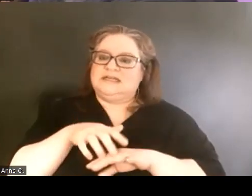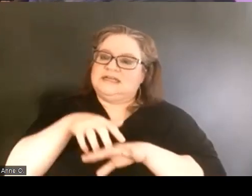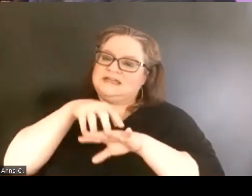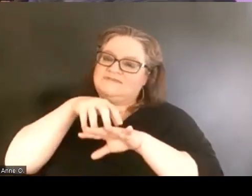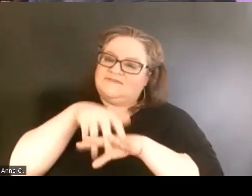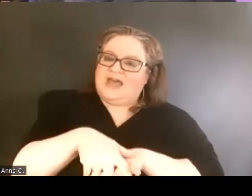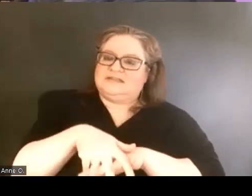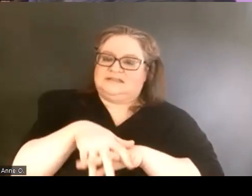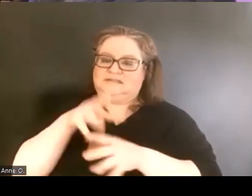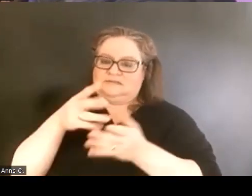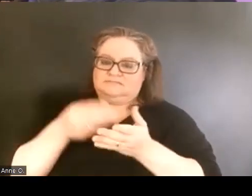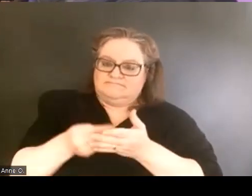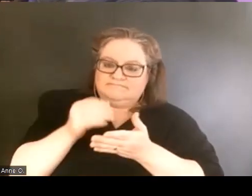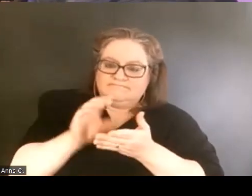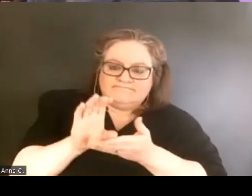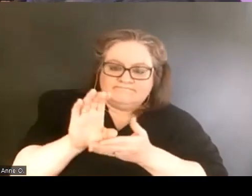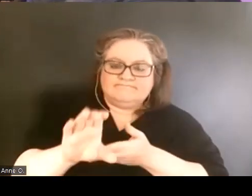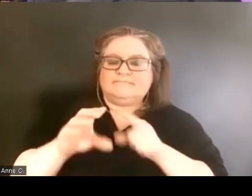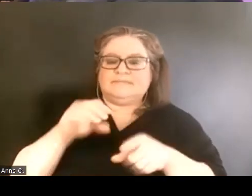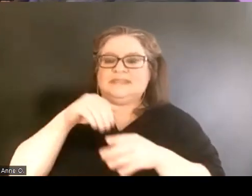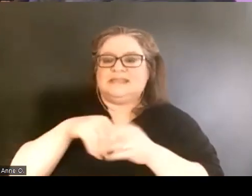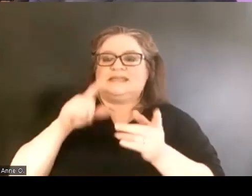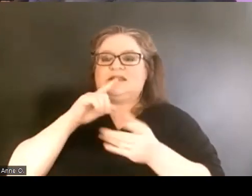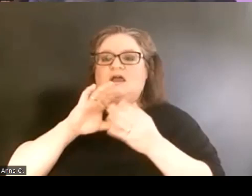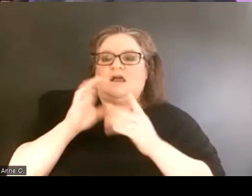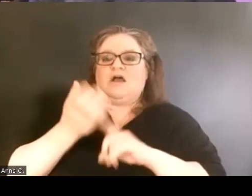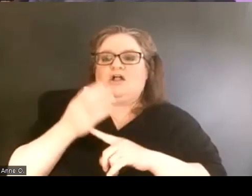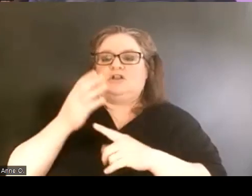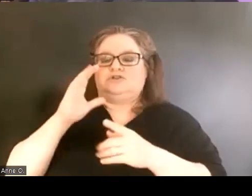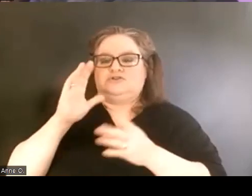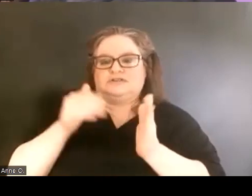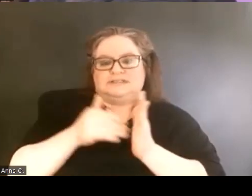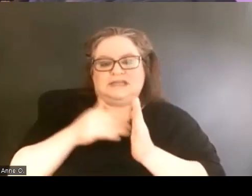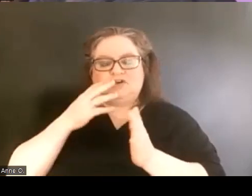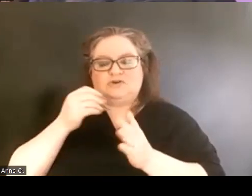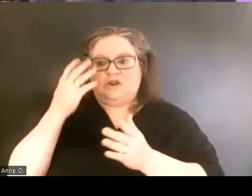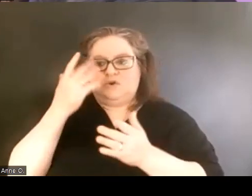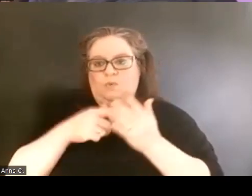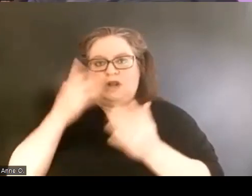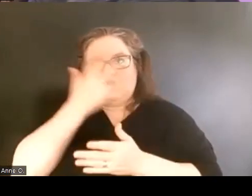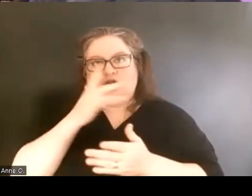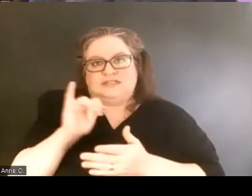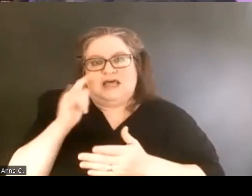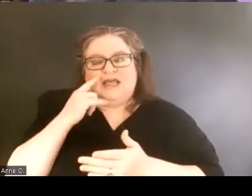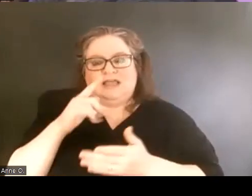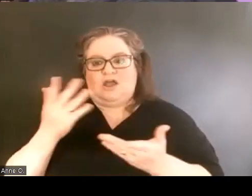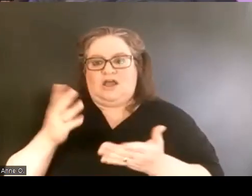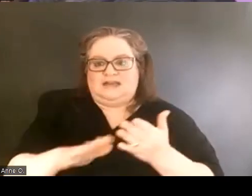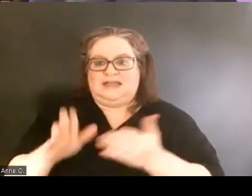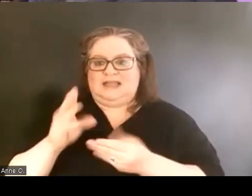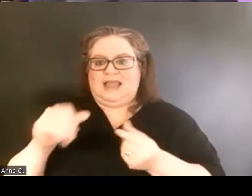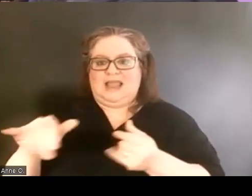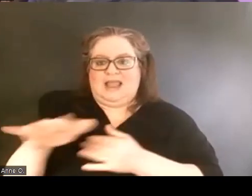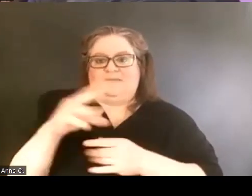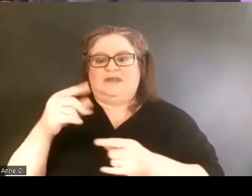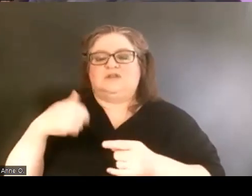and what that can look like on campus. So we not only had the student advocacy front, but we also had a funding source.